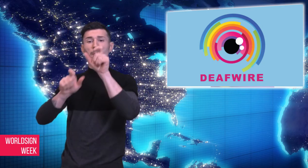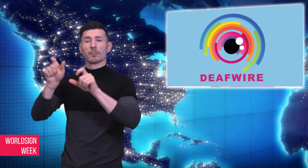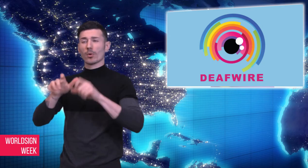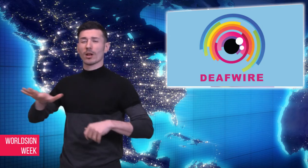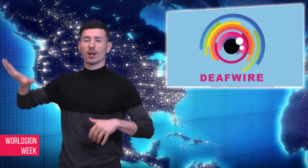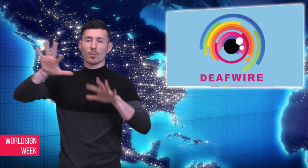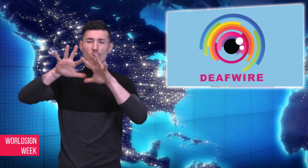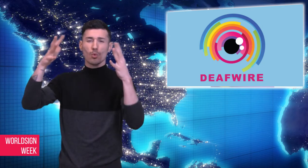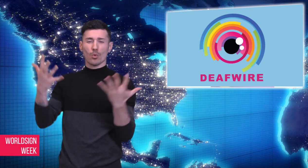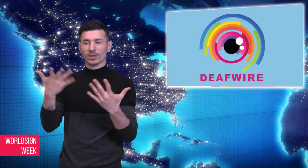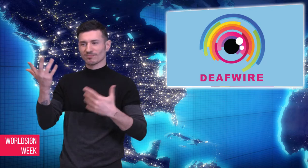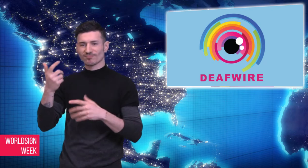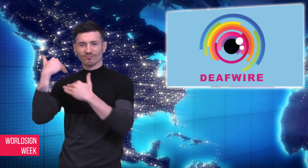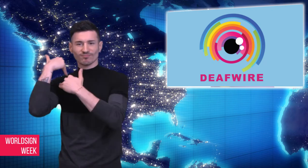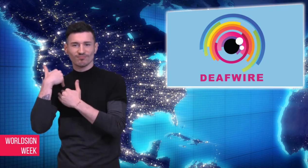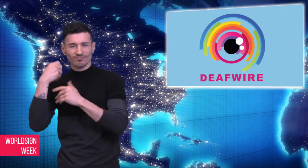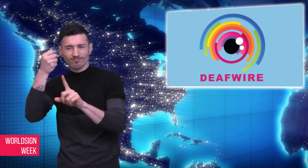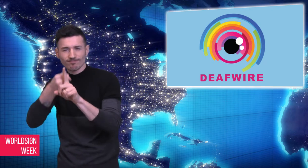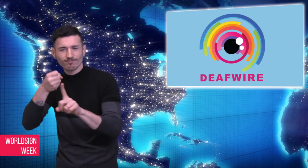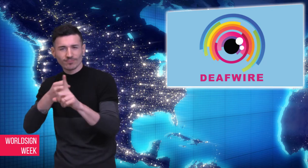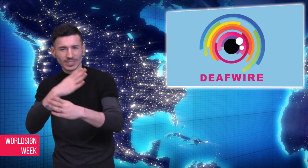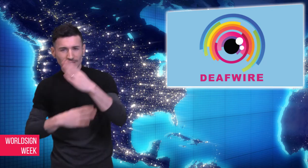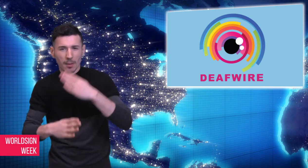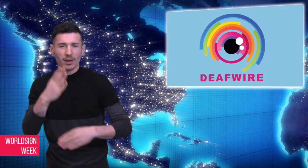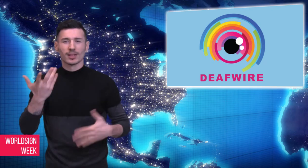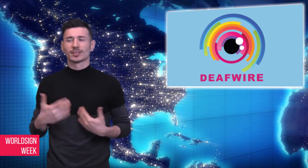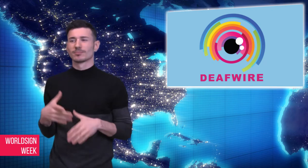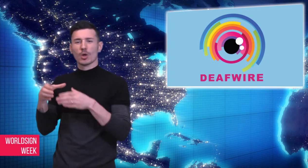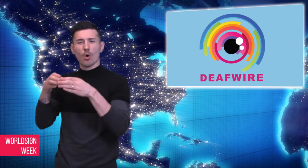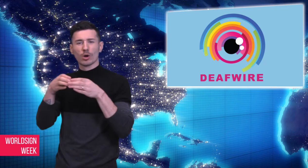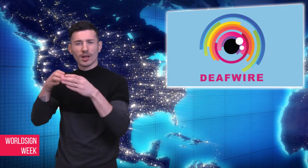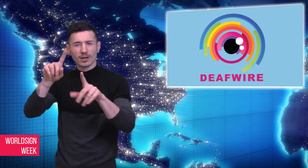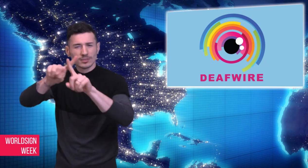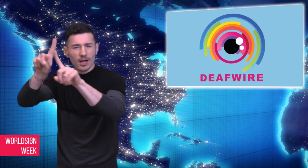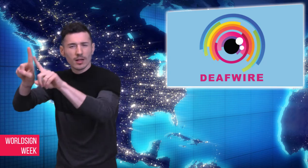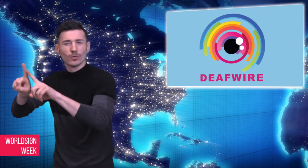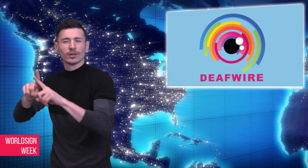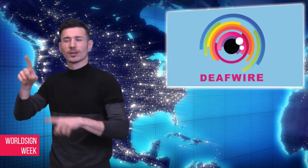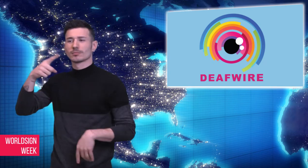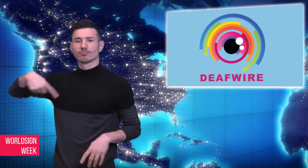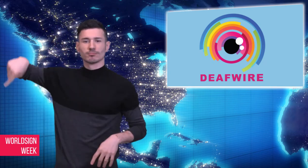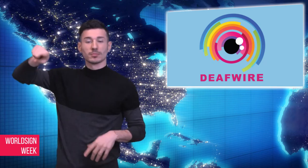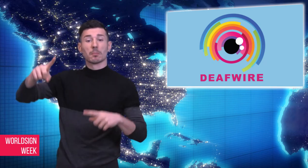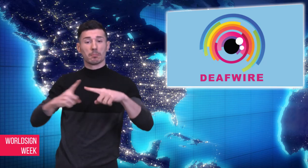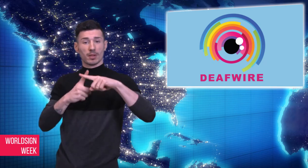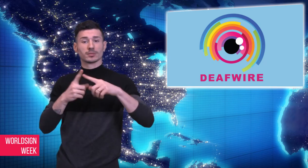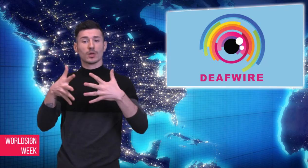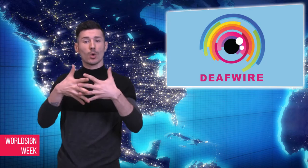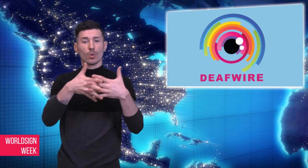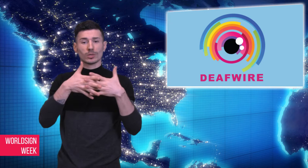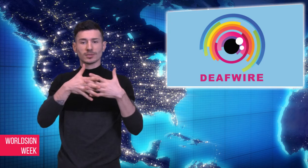decision by Apple to represent a wide range of disabilities